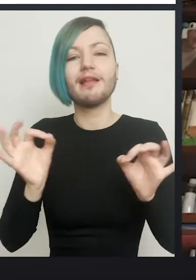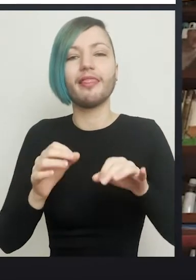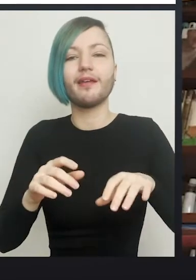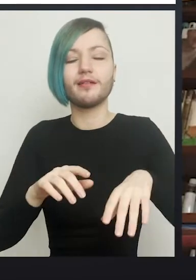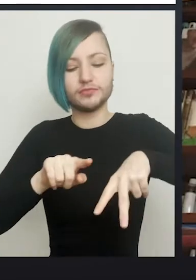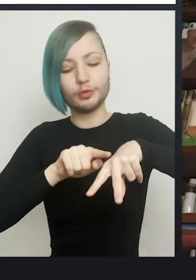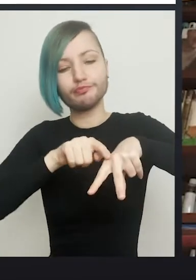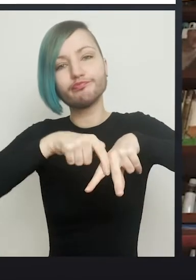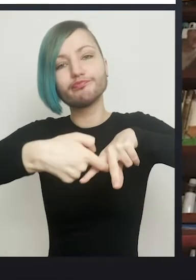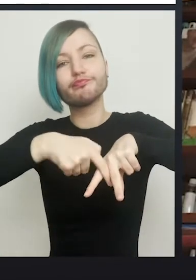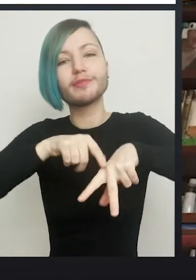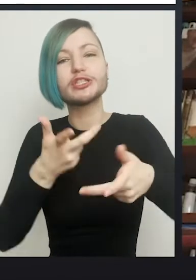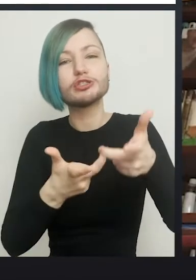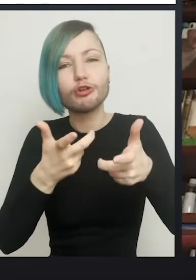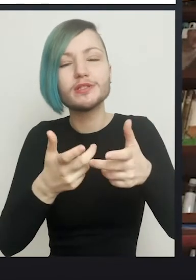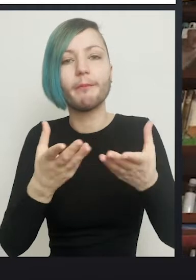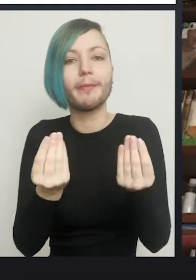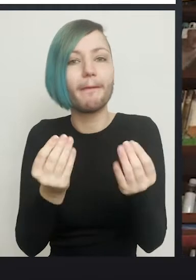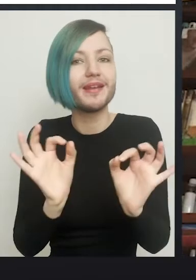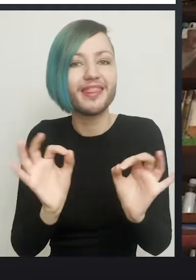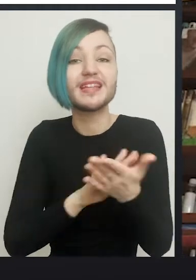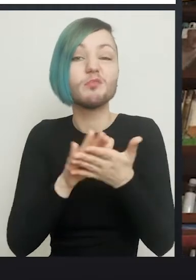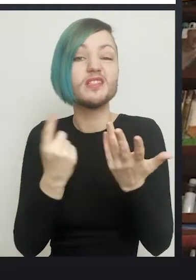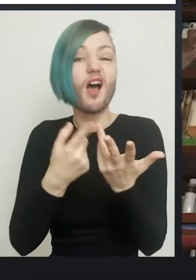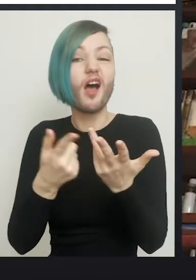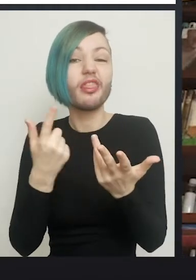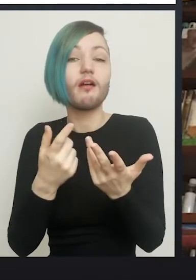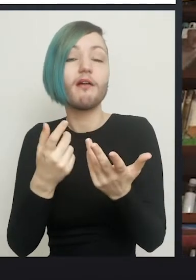And this reduces the amount of other anaesthetics agents which need to be given. The patients don't